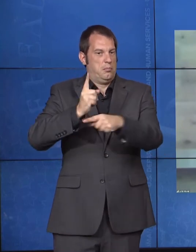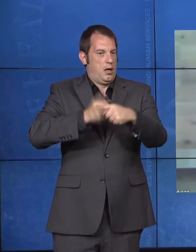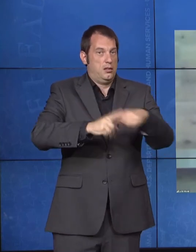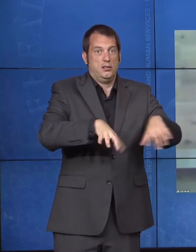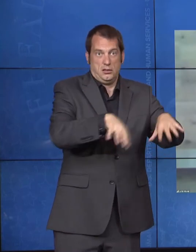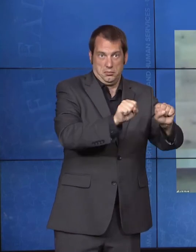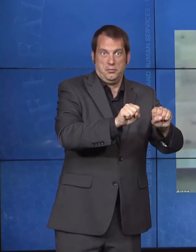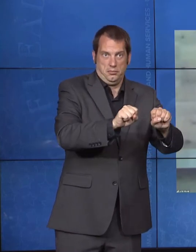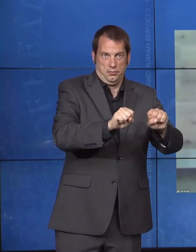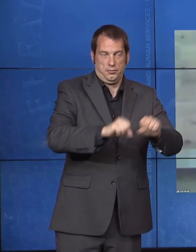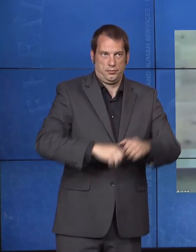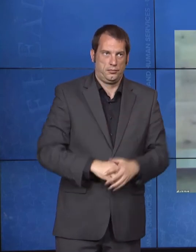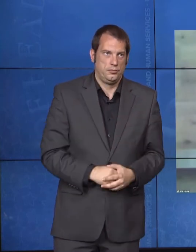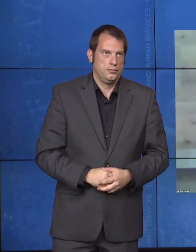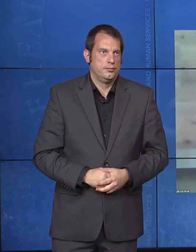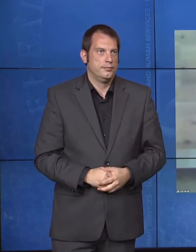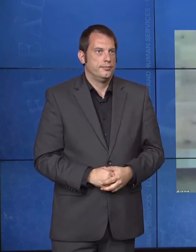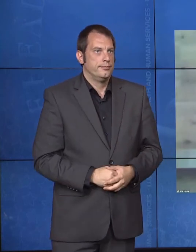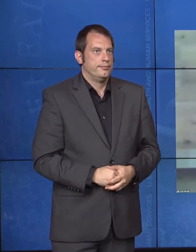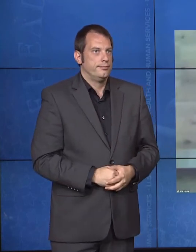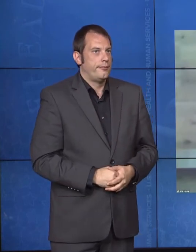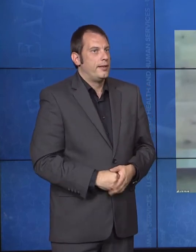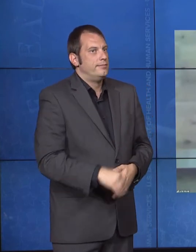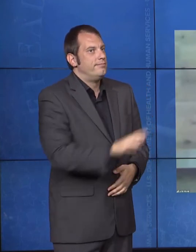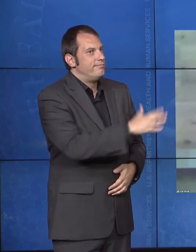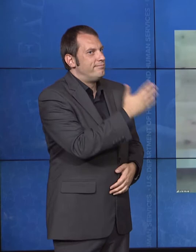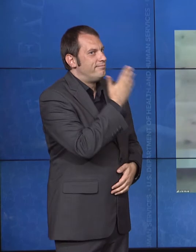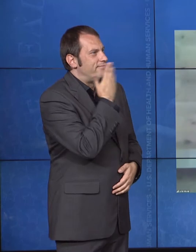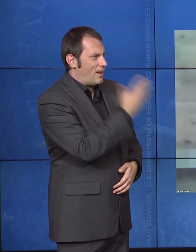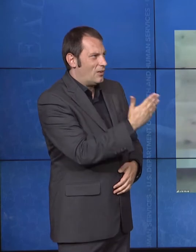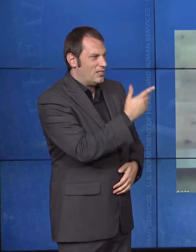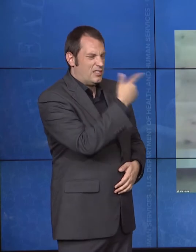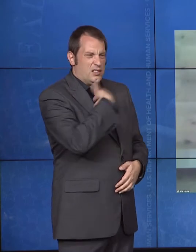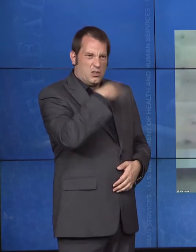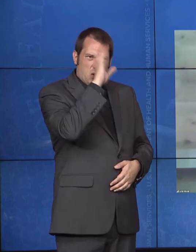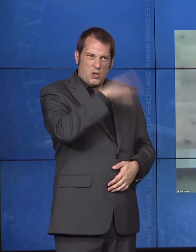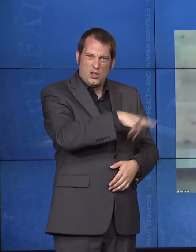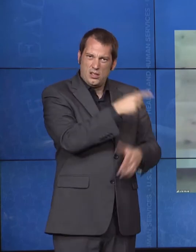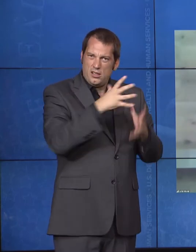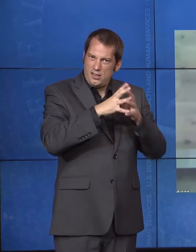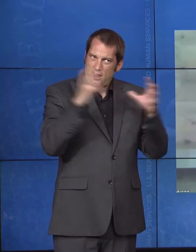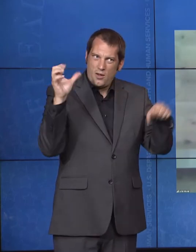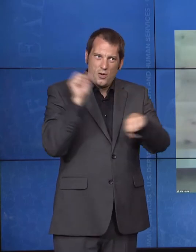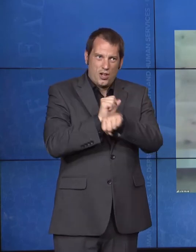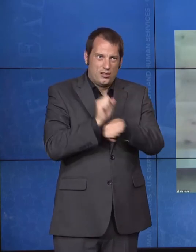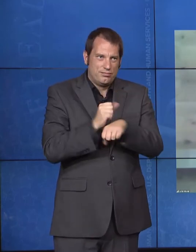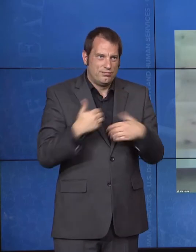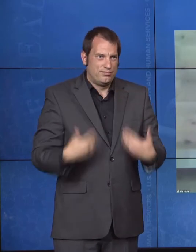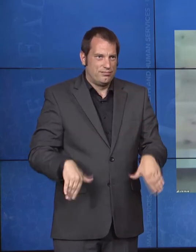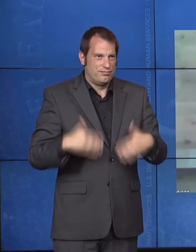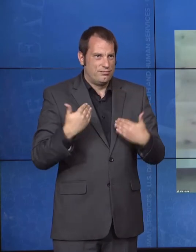of you. And, Lynn, I know that this is a space where, again, ACF is also really leading in